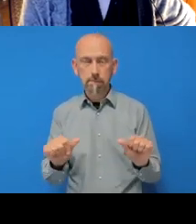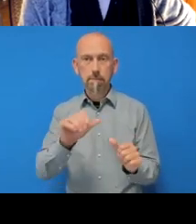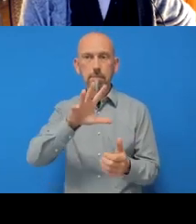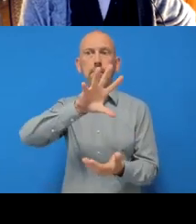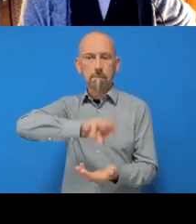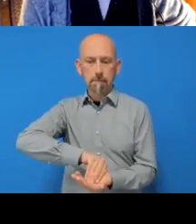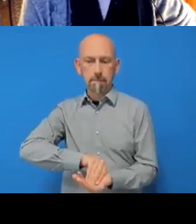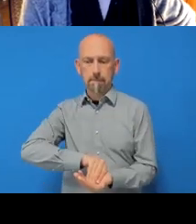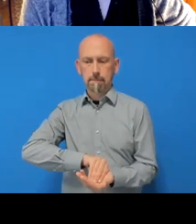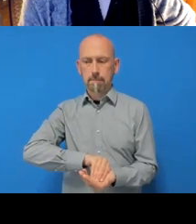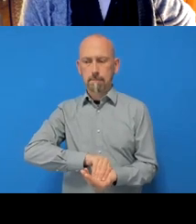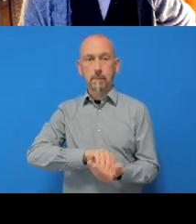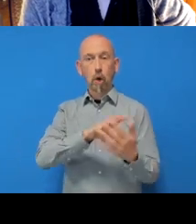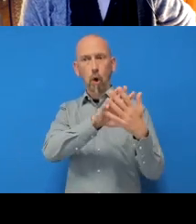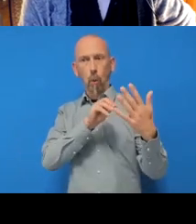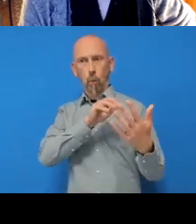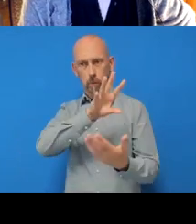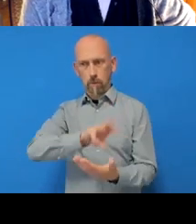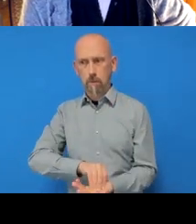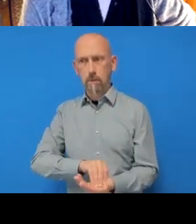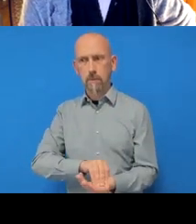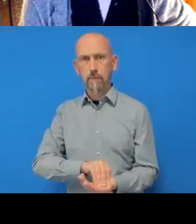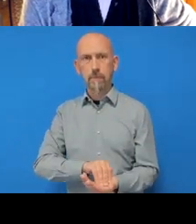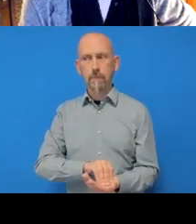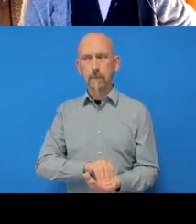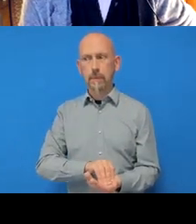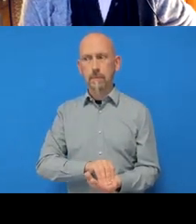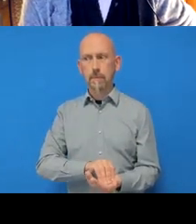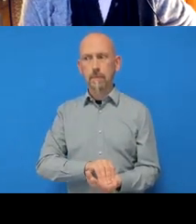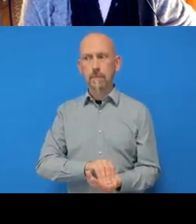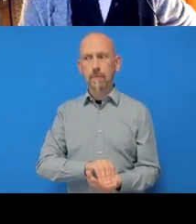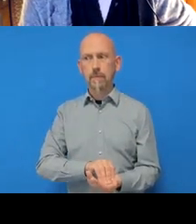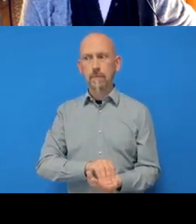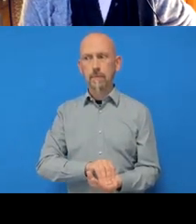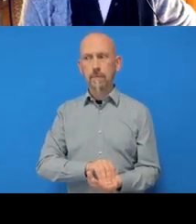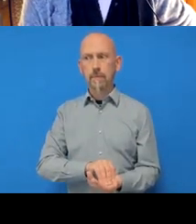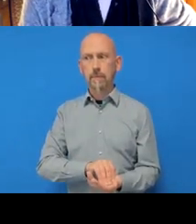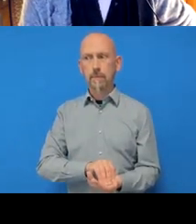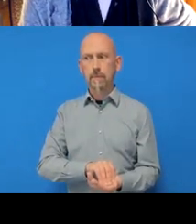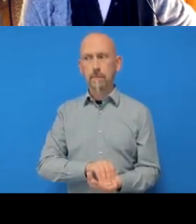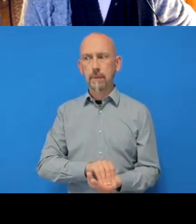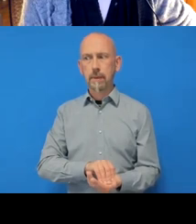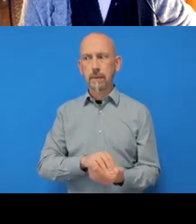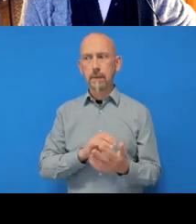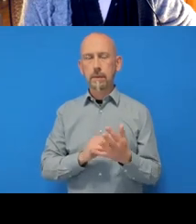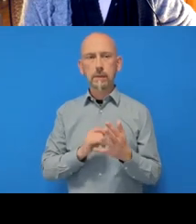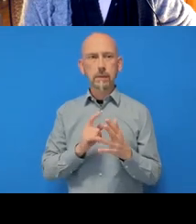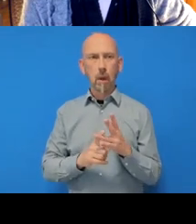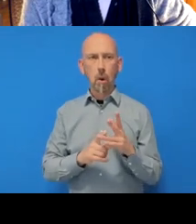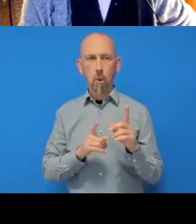I'll just show it to you to prove it's true. There it is okay, so on my Desktop